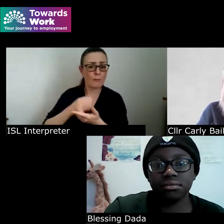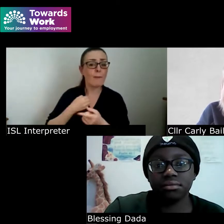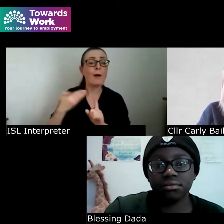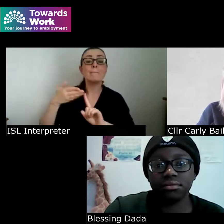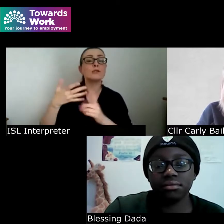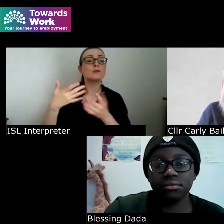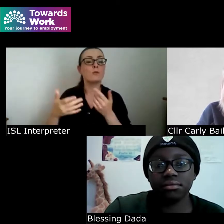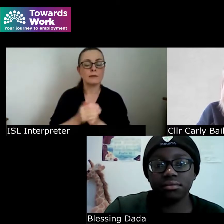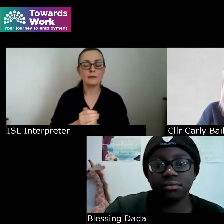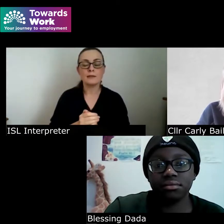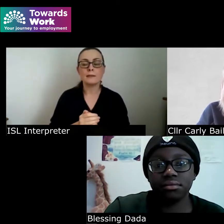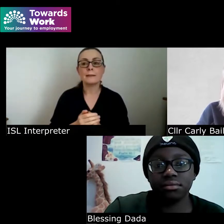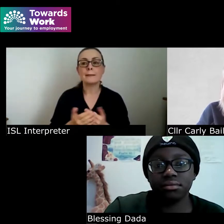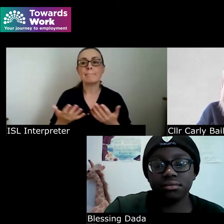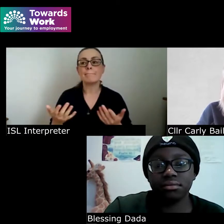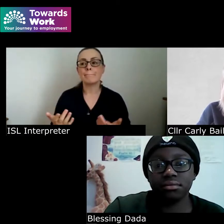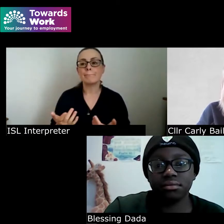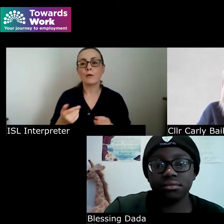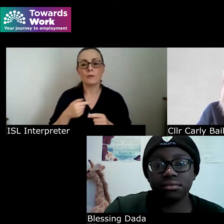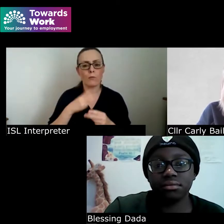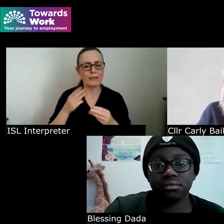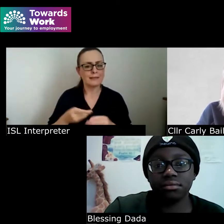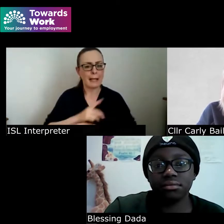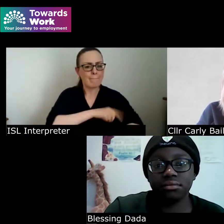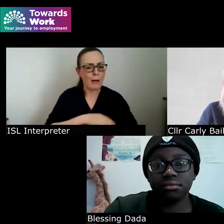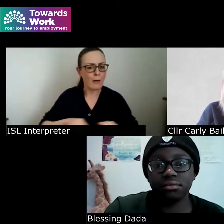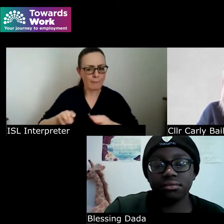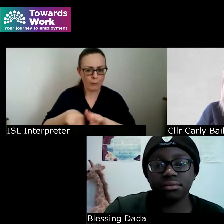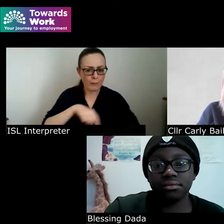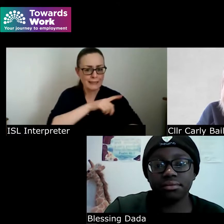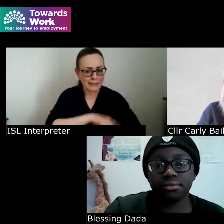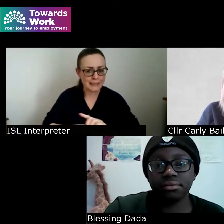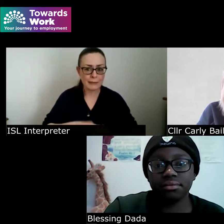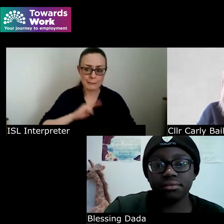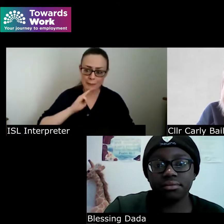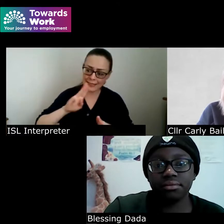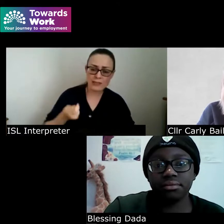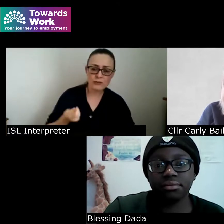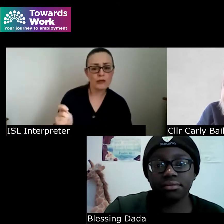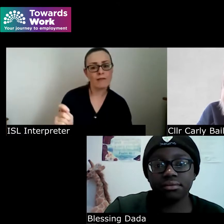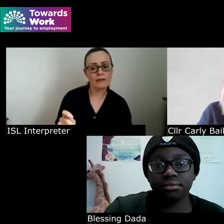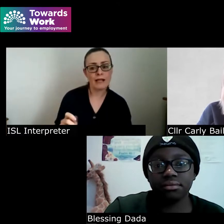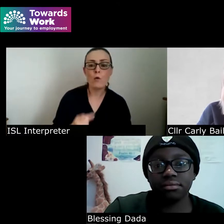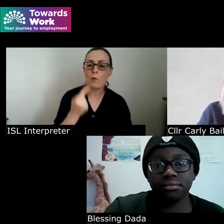is to um empower people with disabilities to travel so there's 1.2 billion people globally